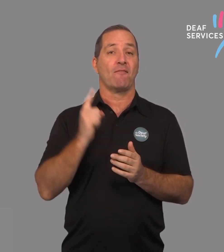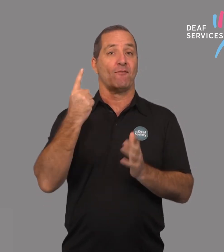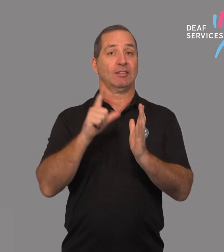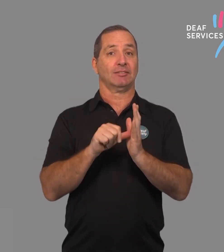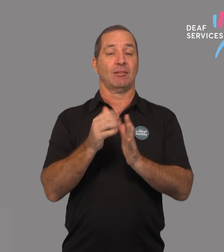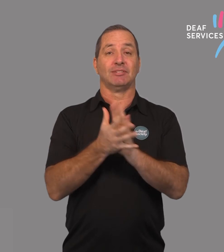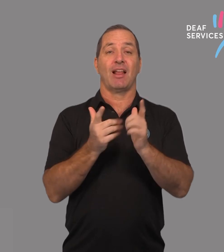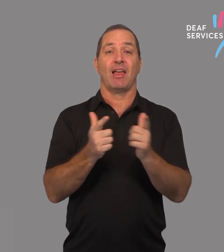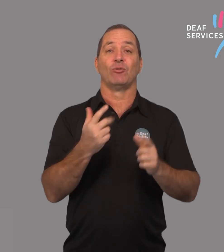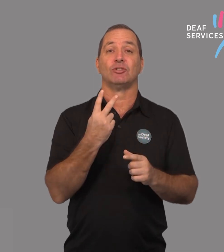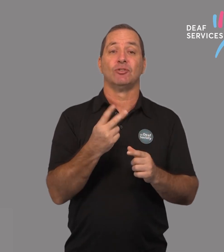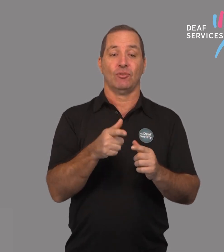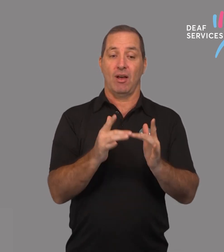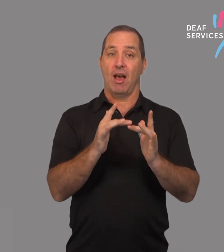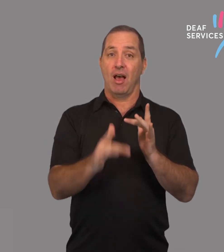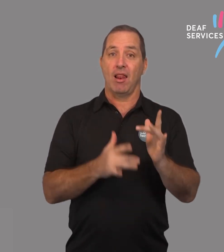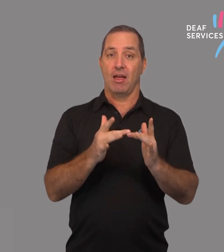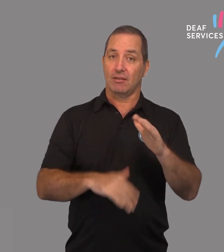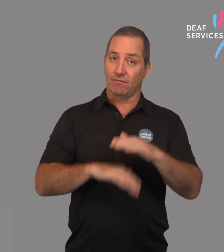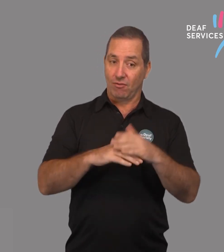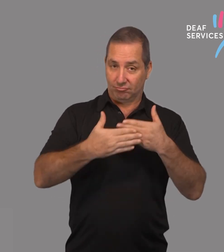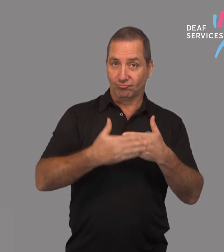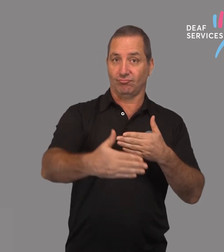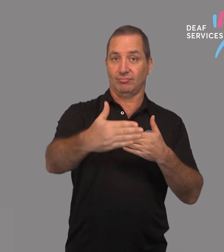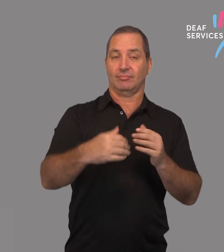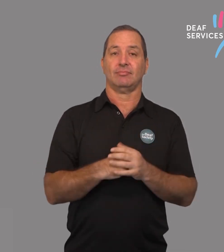For the first time ever, The Deaf Society is offering our second course in the beginner series entirely online.